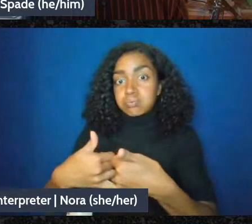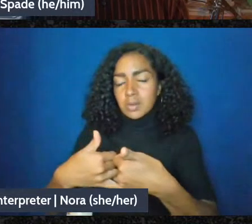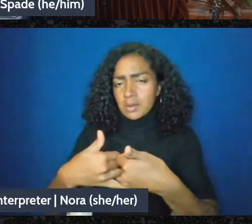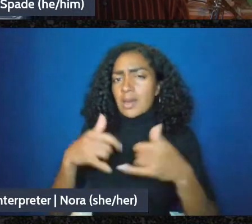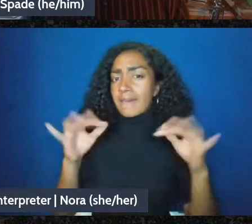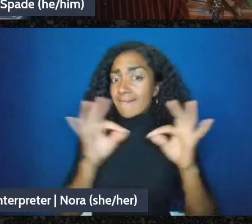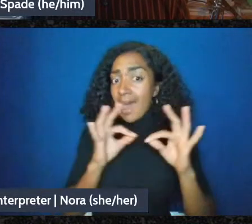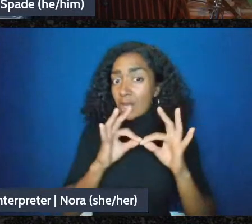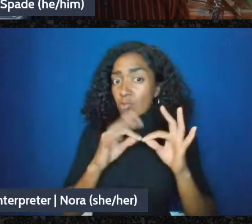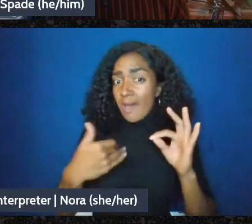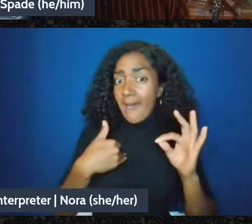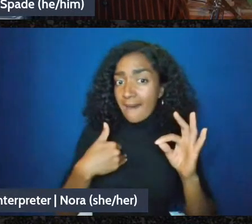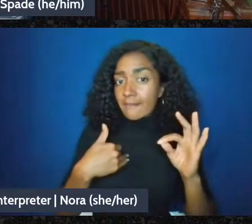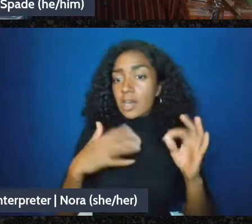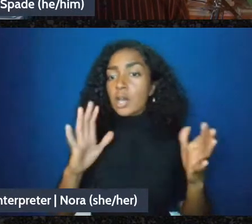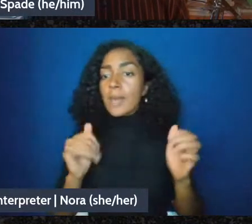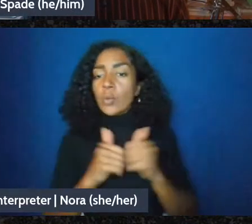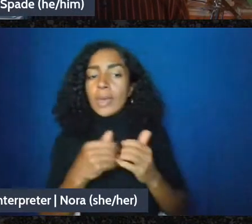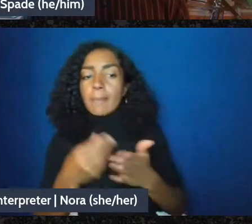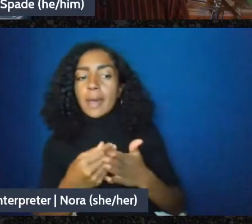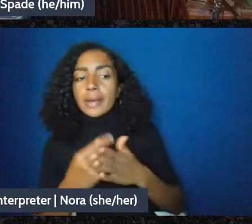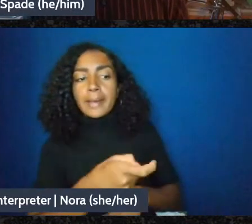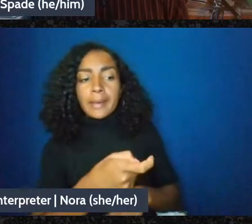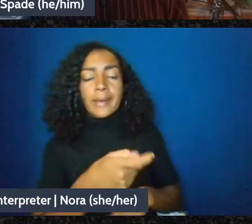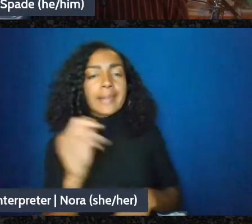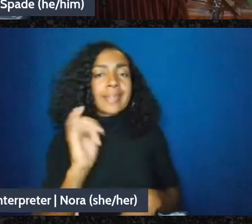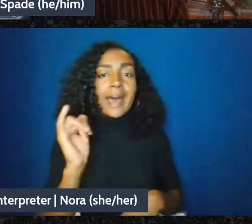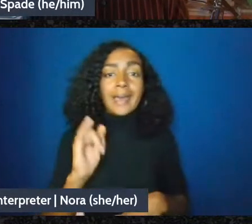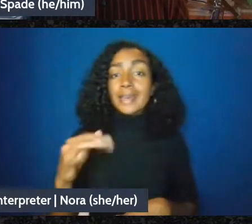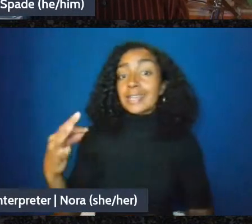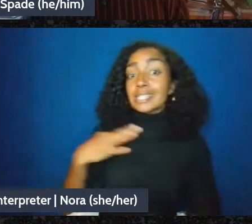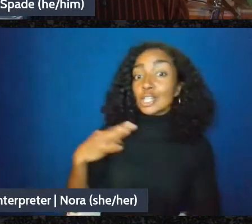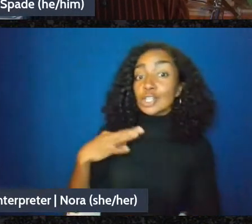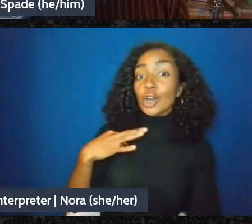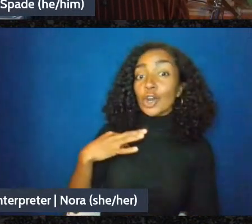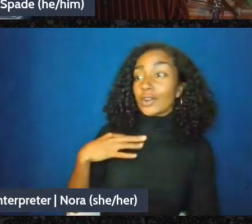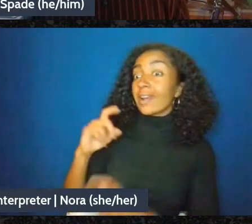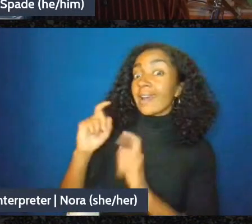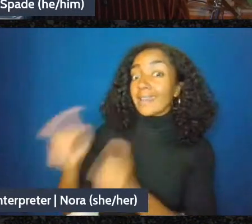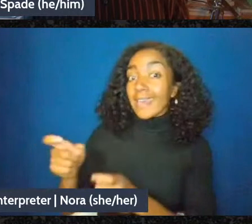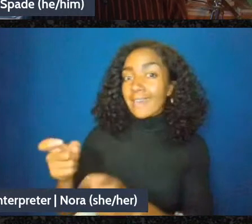If you get a t-shirt for a hundred thousand dollar gift, that's not a that's not a transaction,